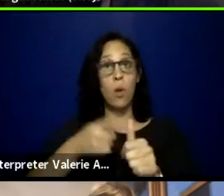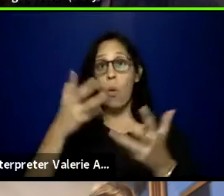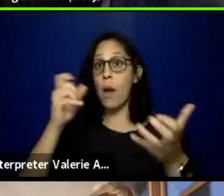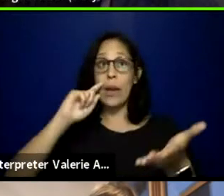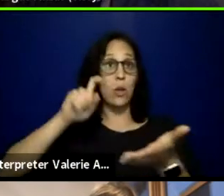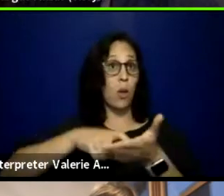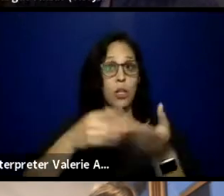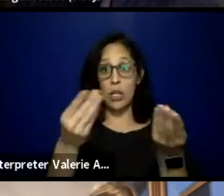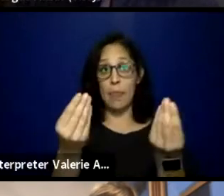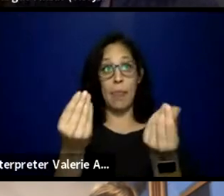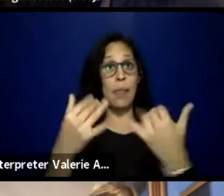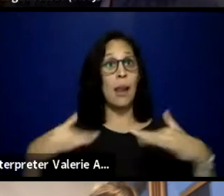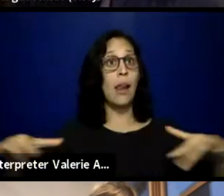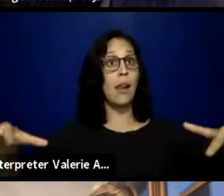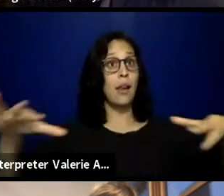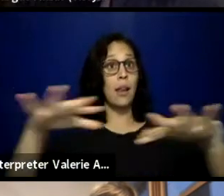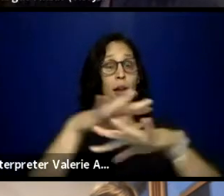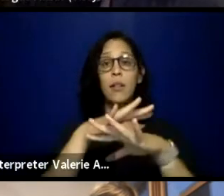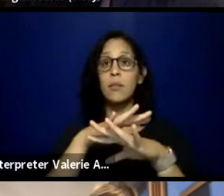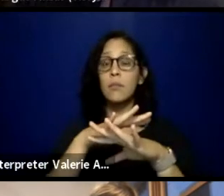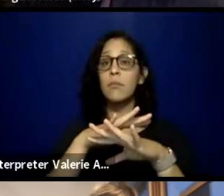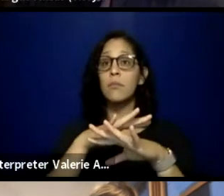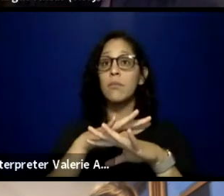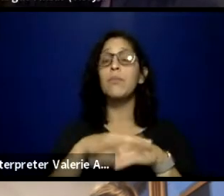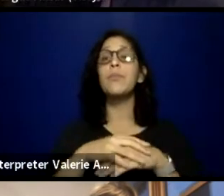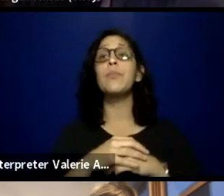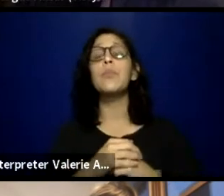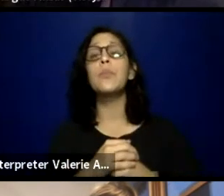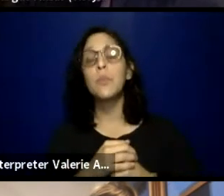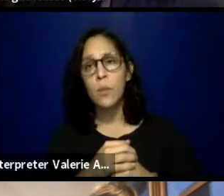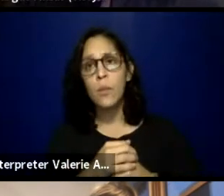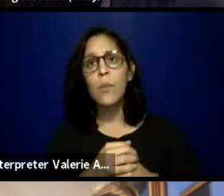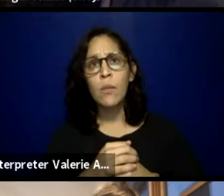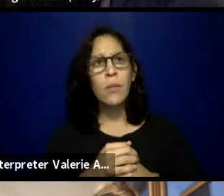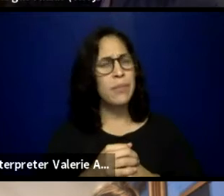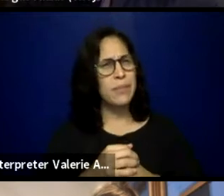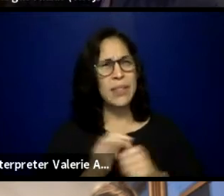thanking the original caretakers of this land.